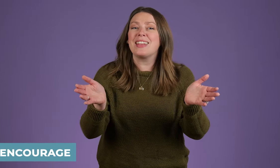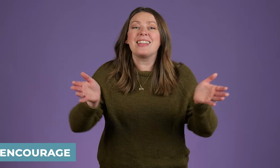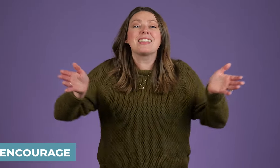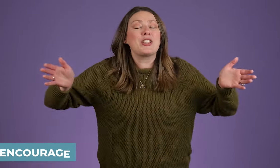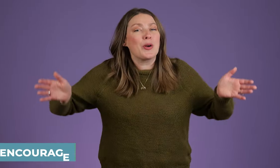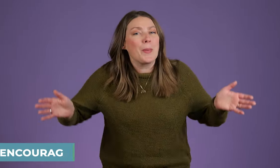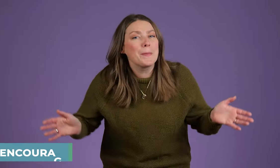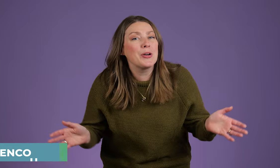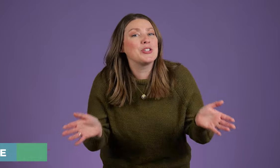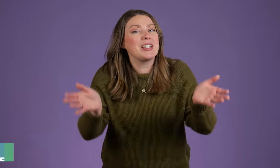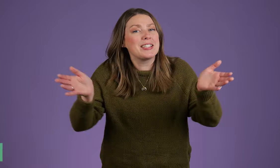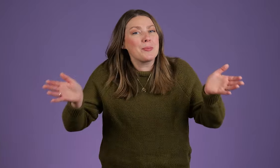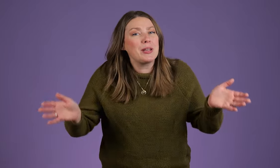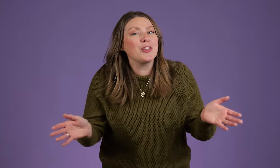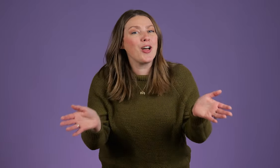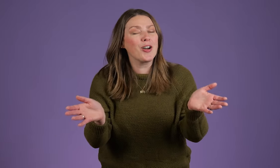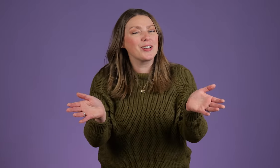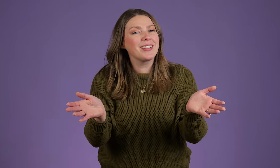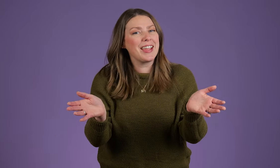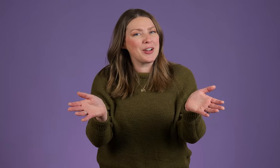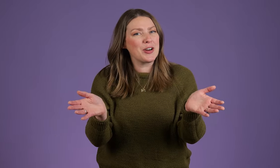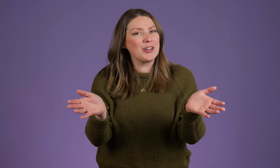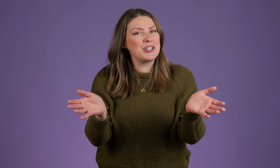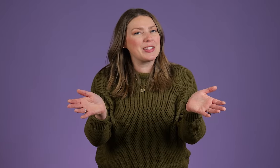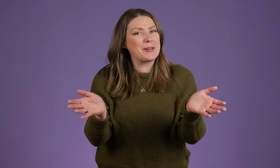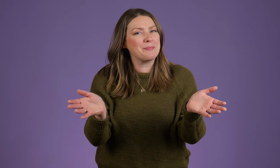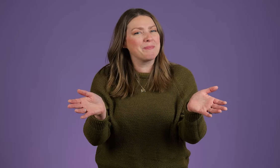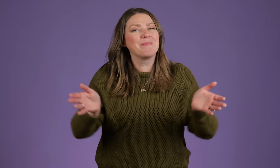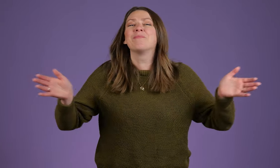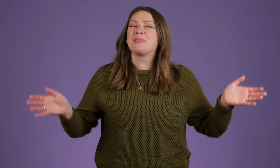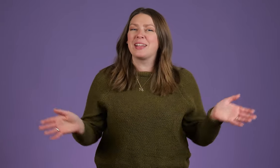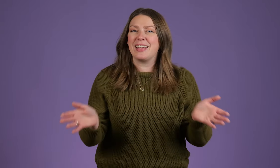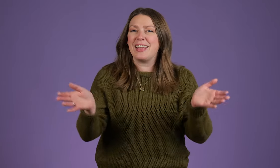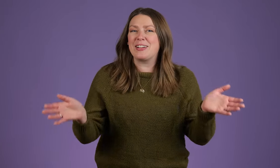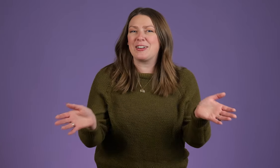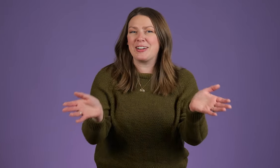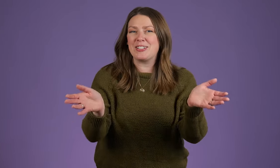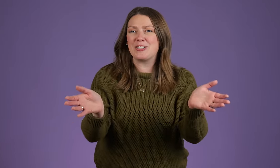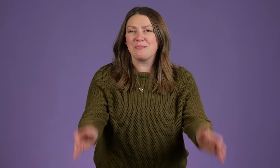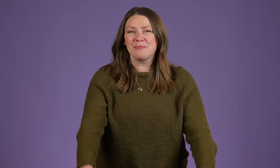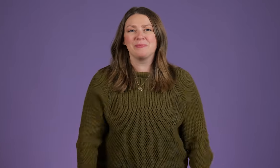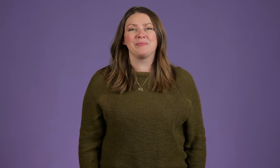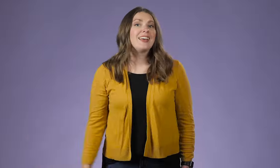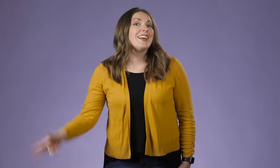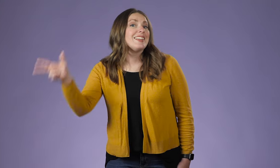It's like you're pushing somebody along, encouraging them, Encourage.